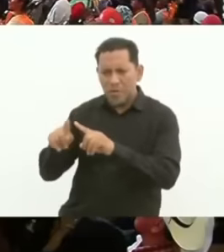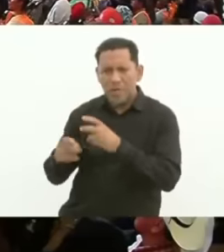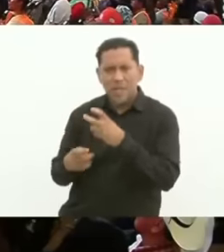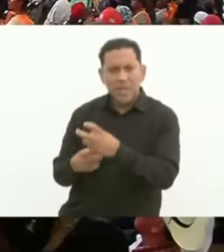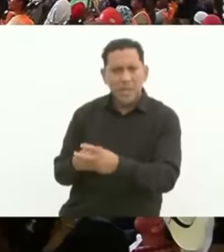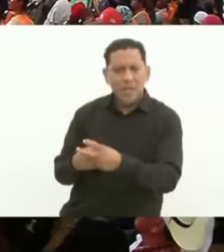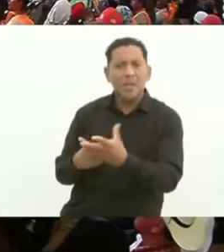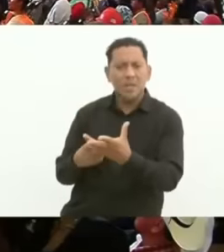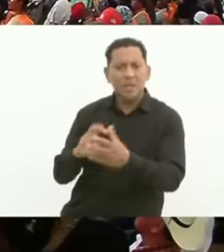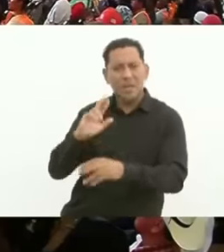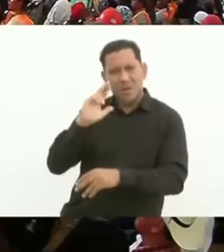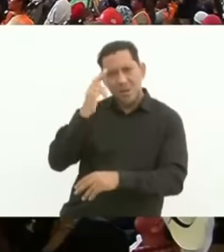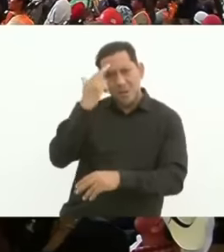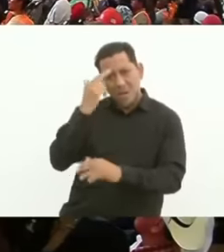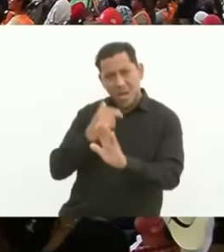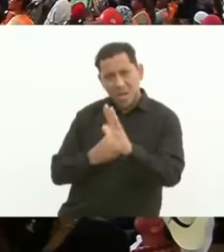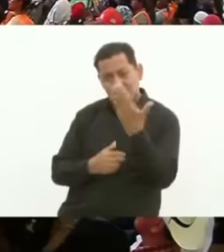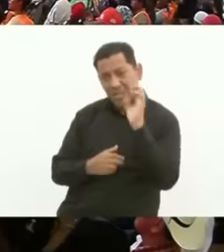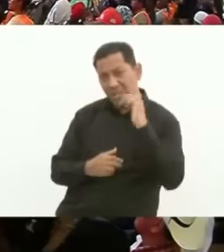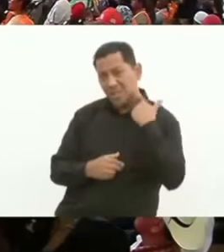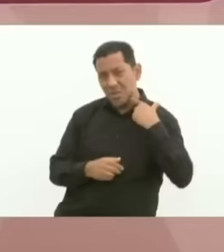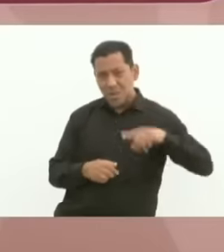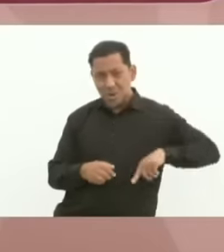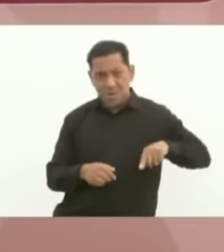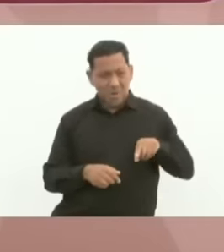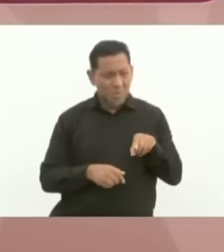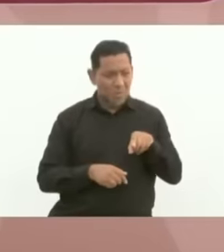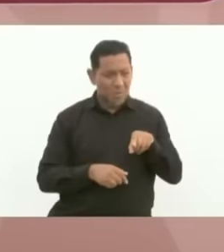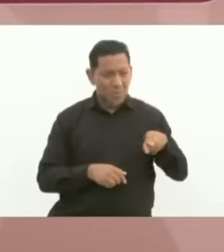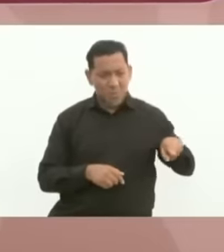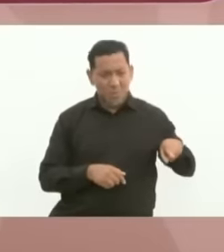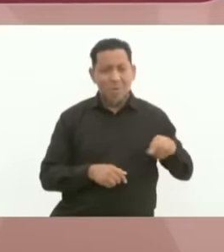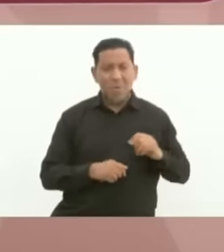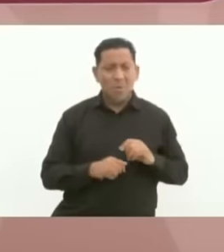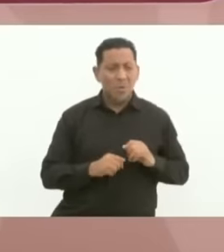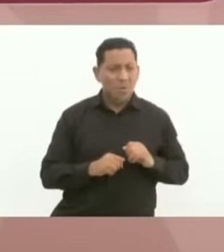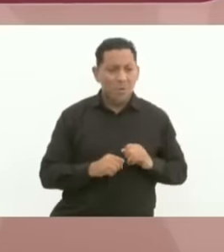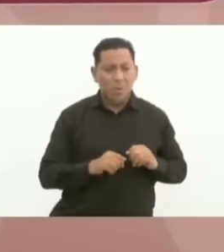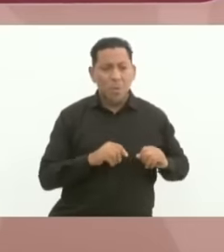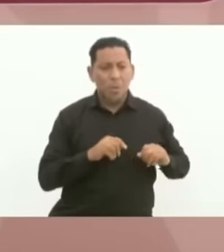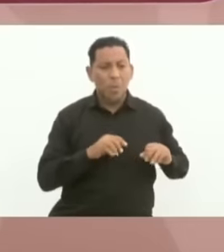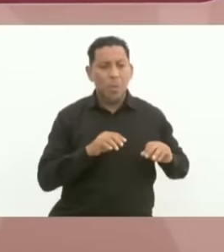looking at a few and that is dedicated to the good of the people of Mexico and the